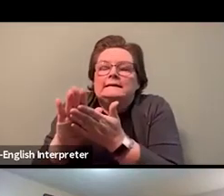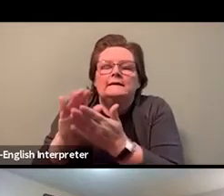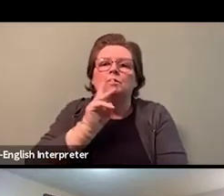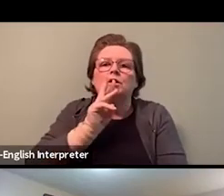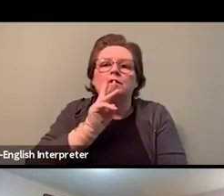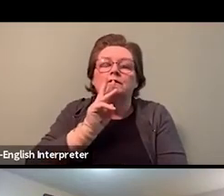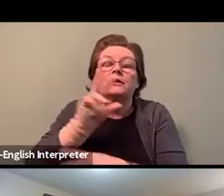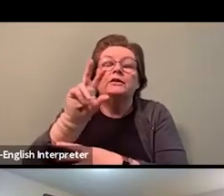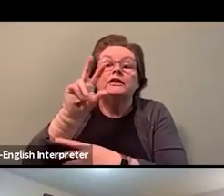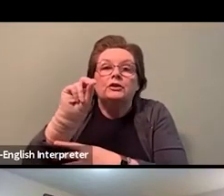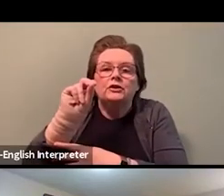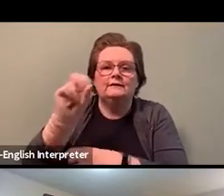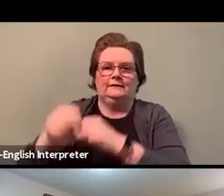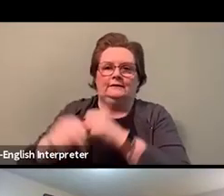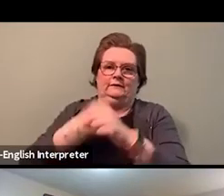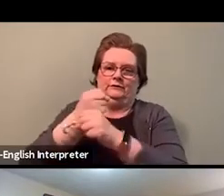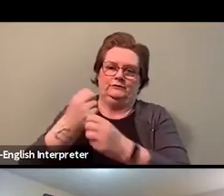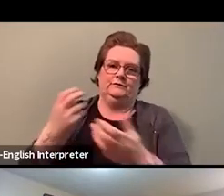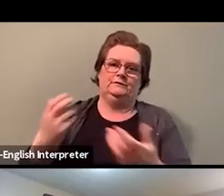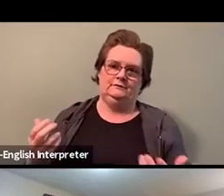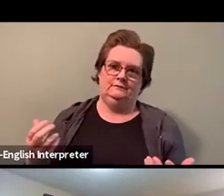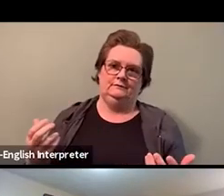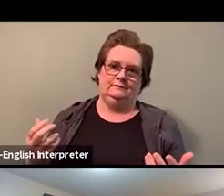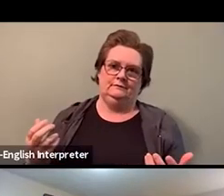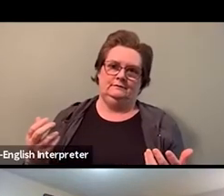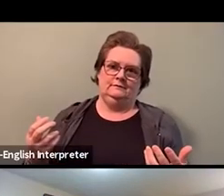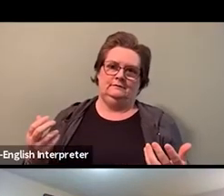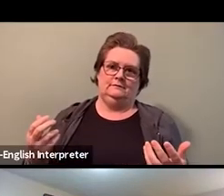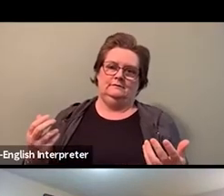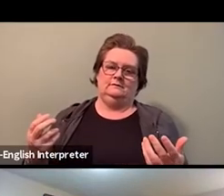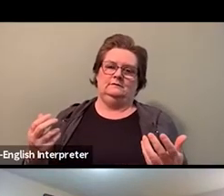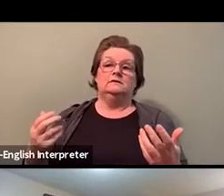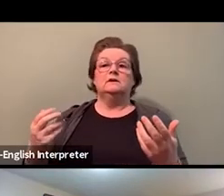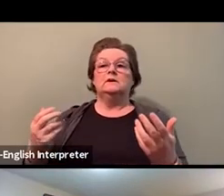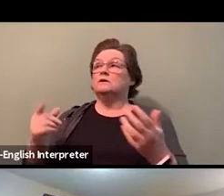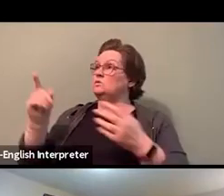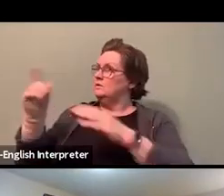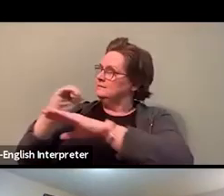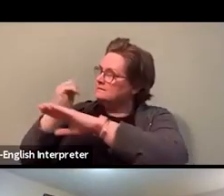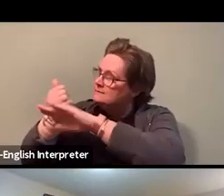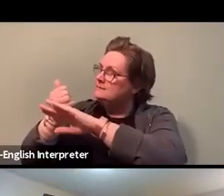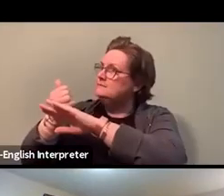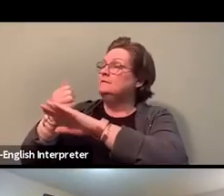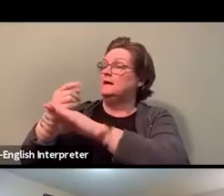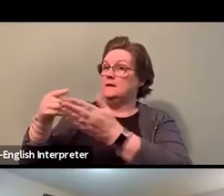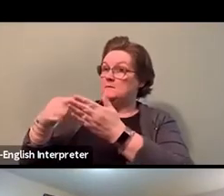to address anti-black racism in Ontario, is what I'm trying to say.